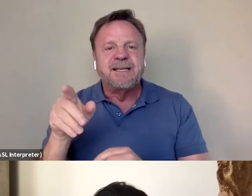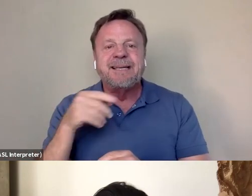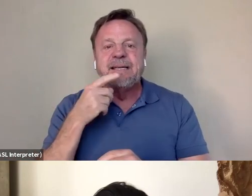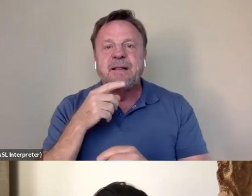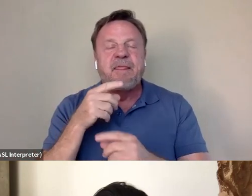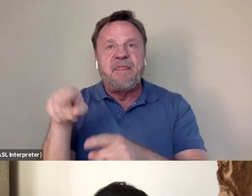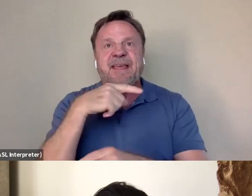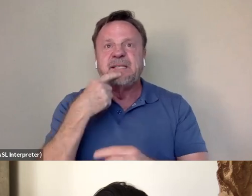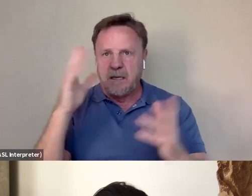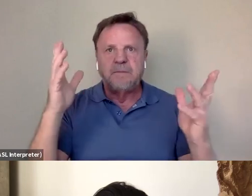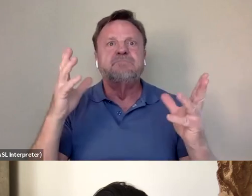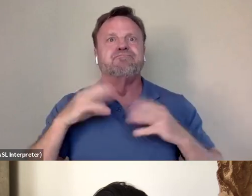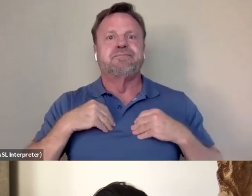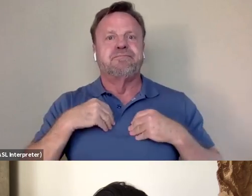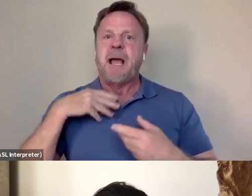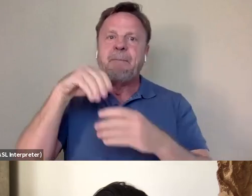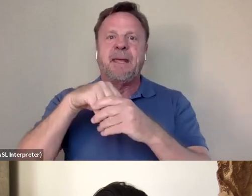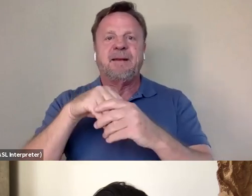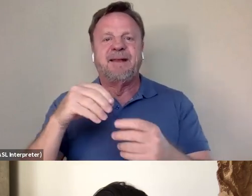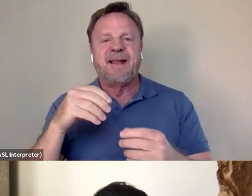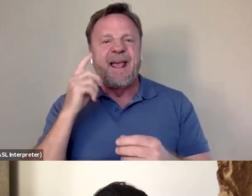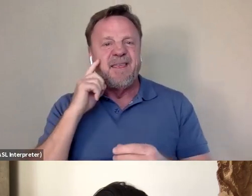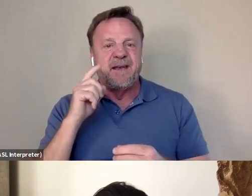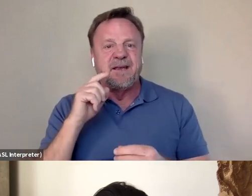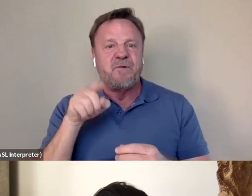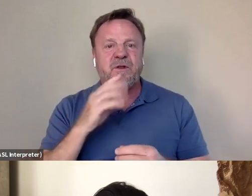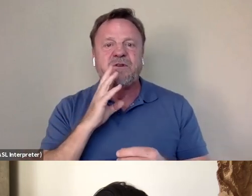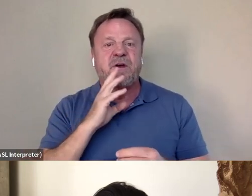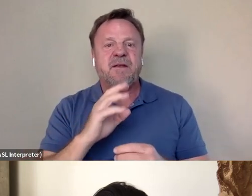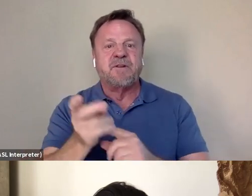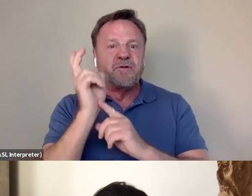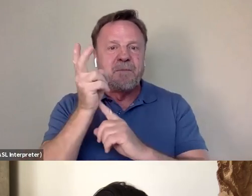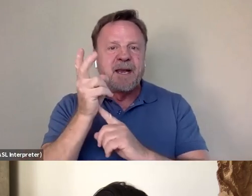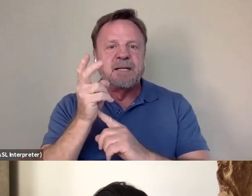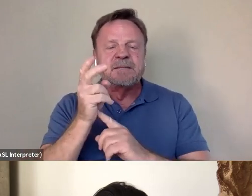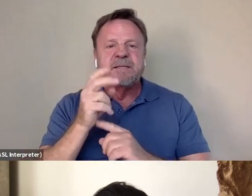from, you know, I think we only said like, you know, we're only talking for about two minutes and they were,